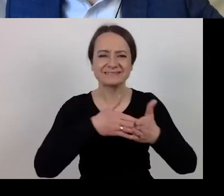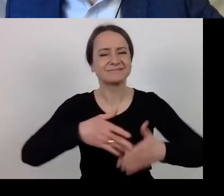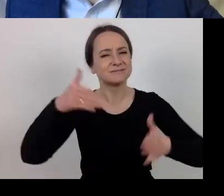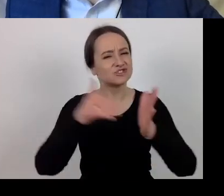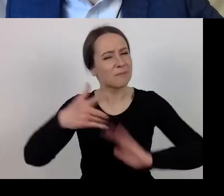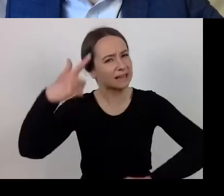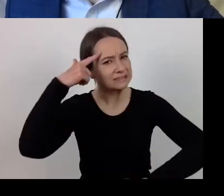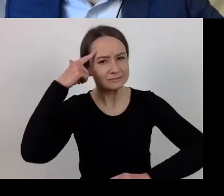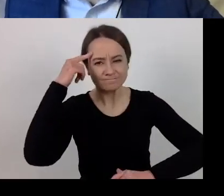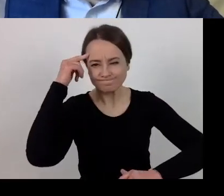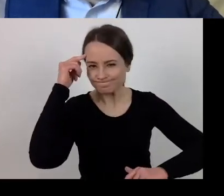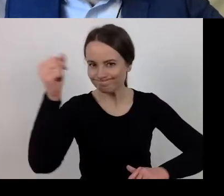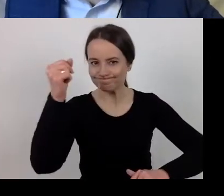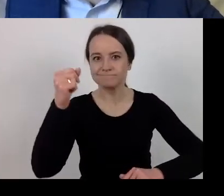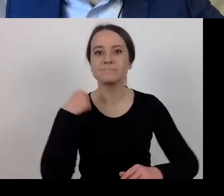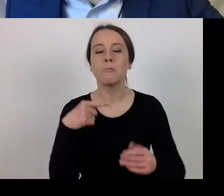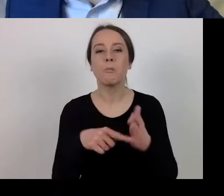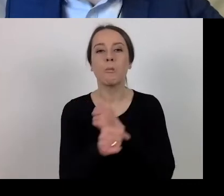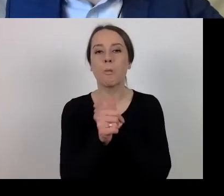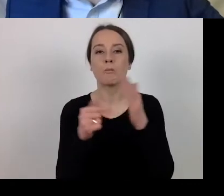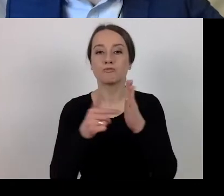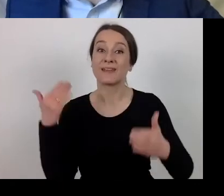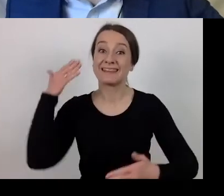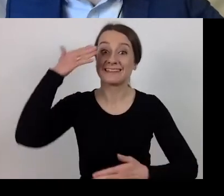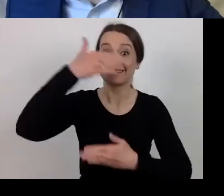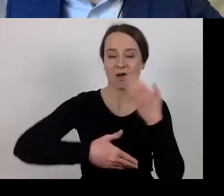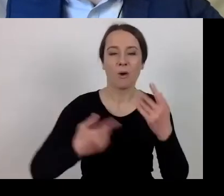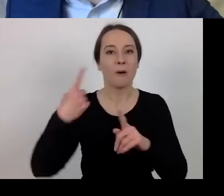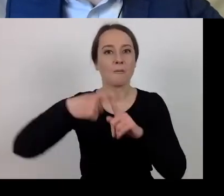This is the date for completing and settling the project.